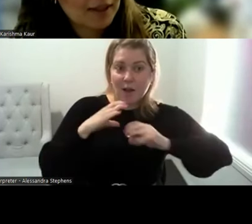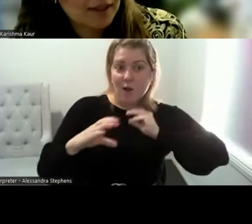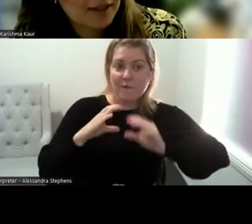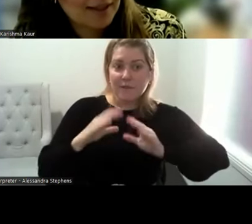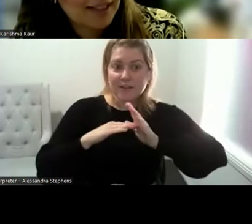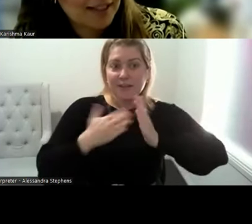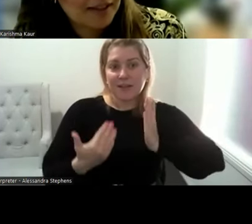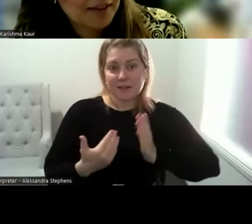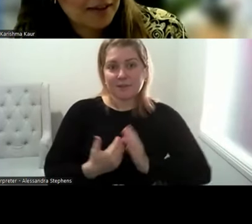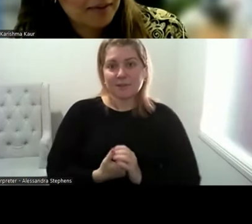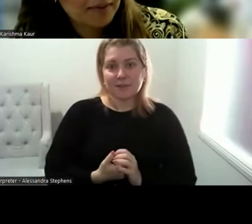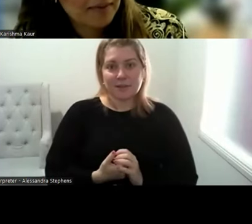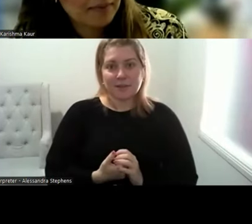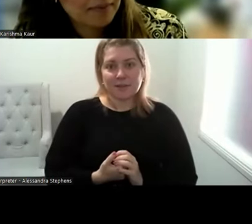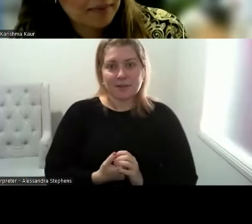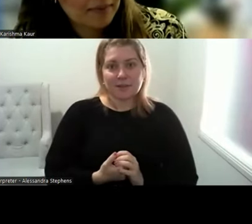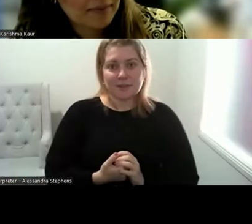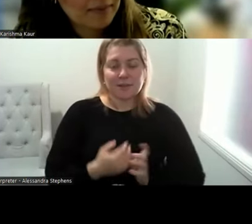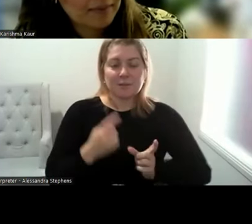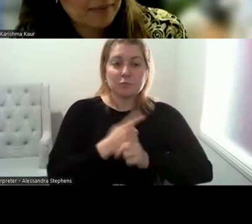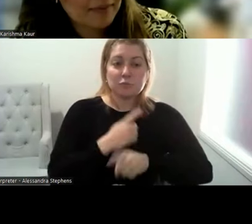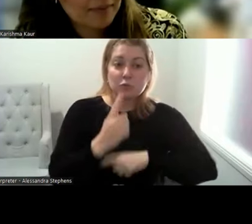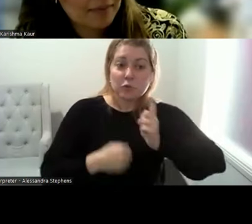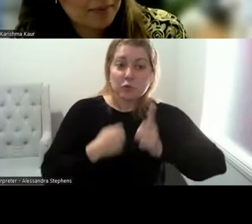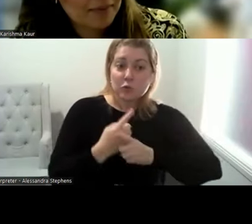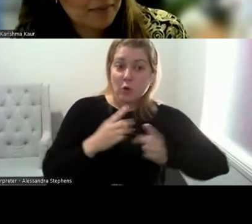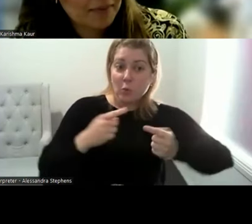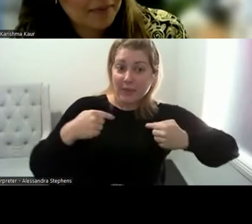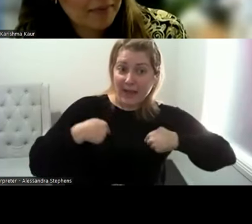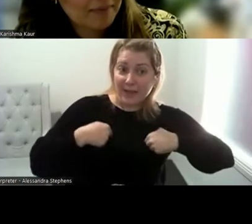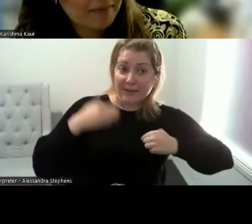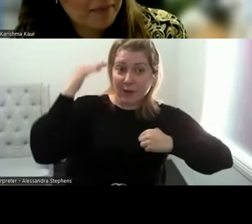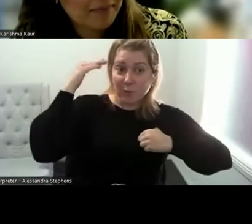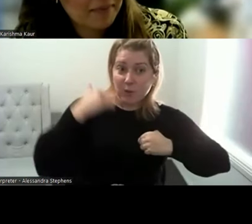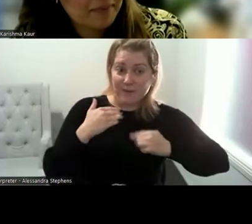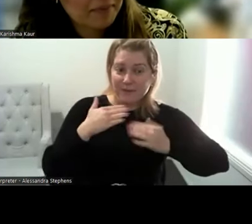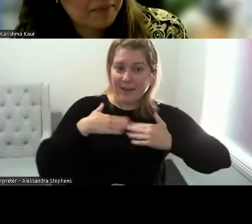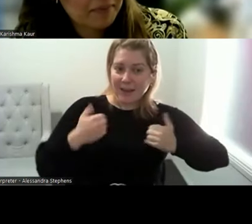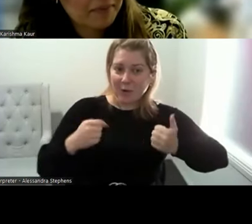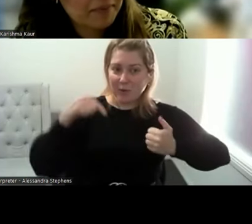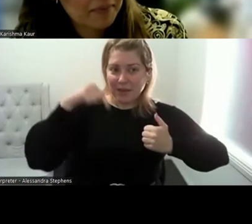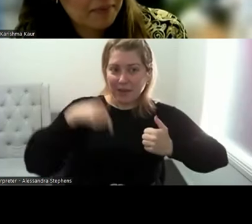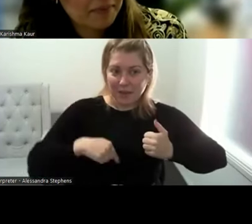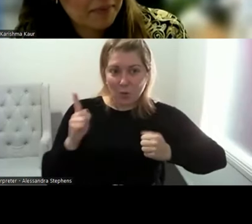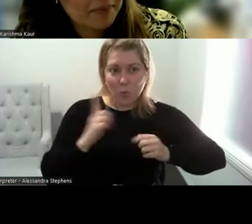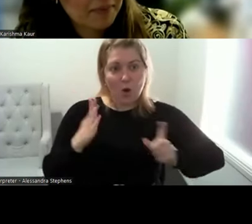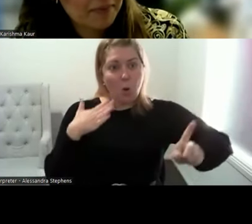So, you know, talk to us, at Women’s Health Loddon Mallee about what those long term goals for your